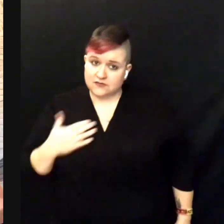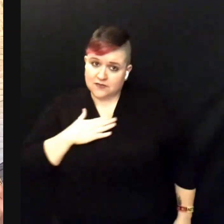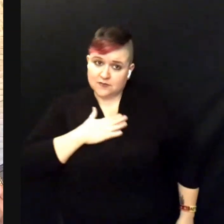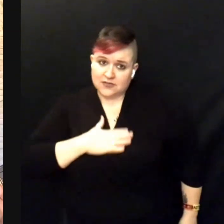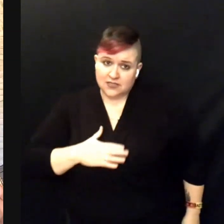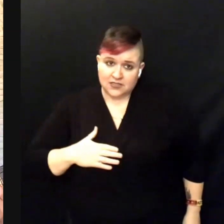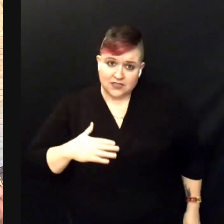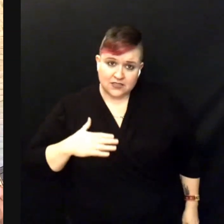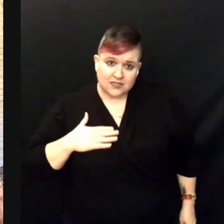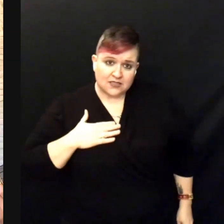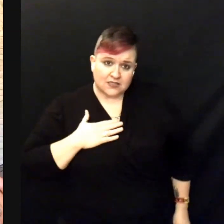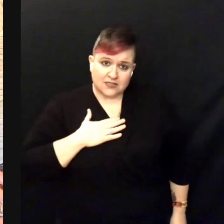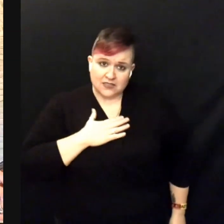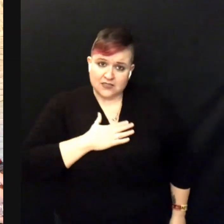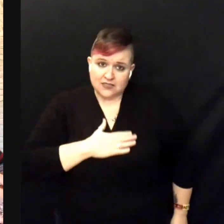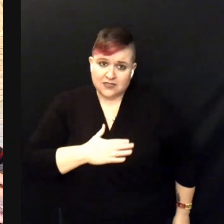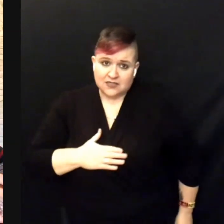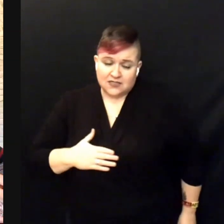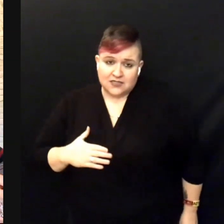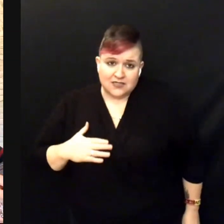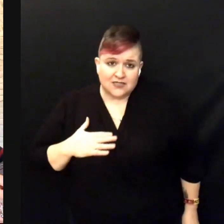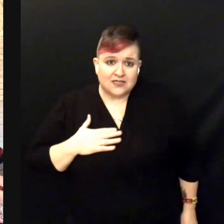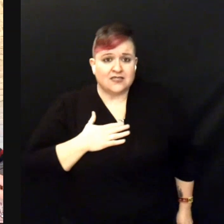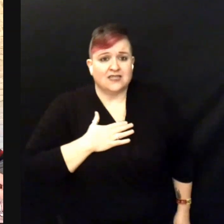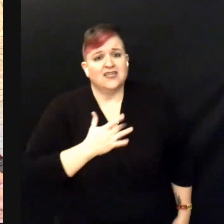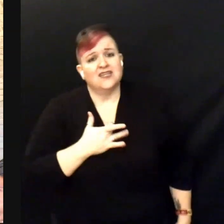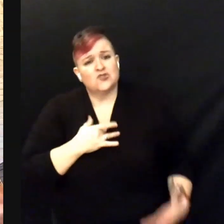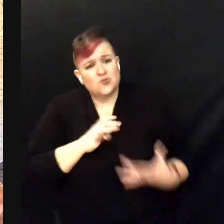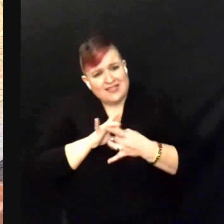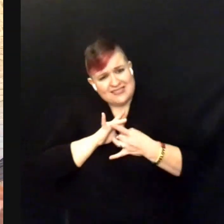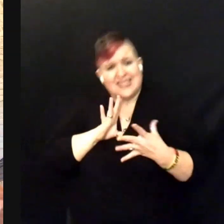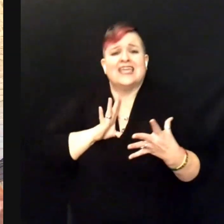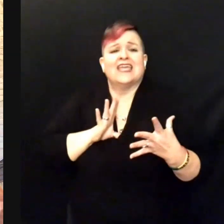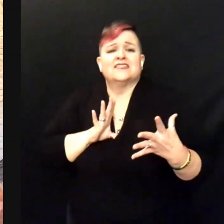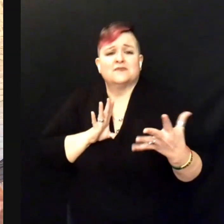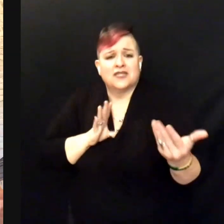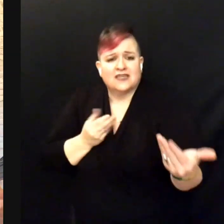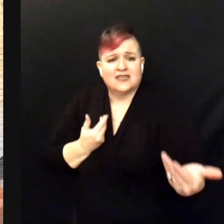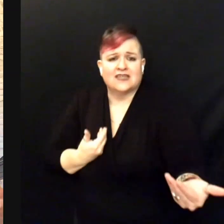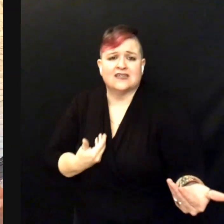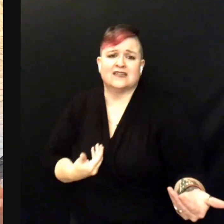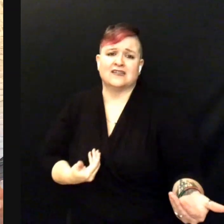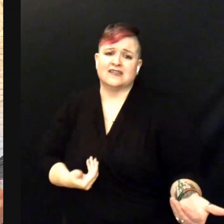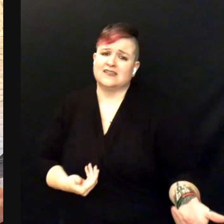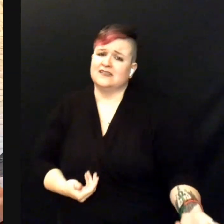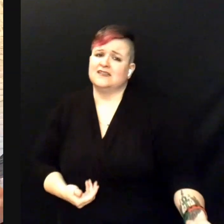Please, release me!